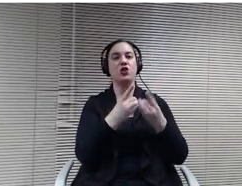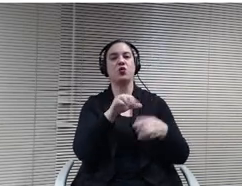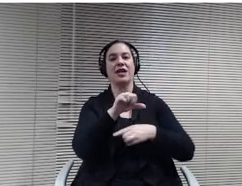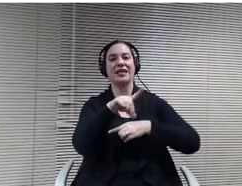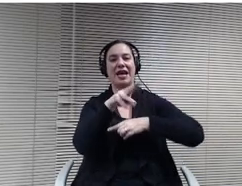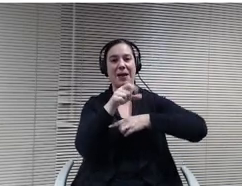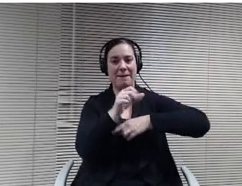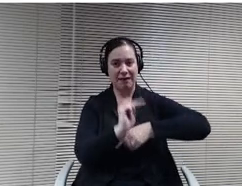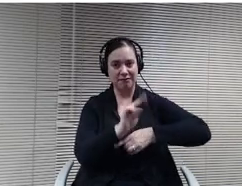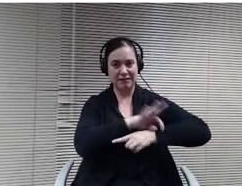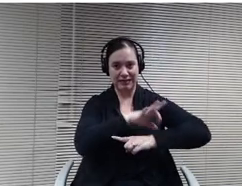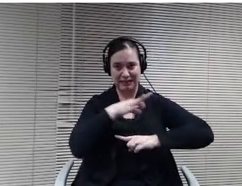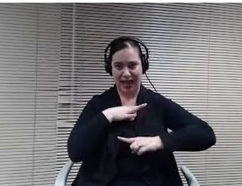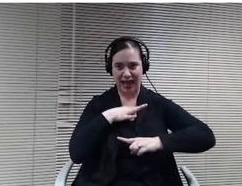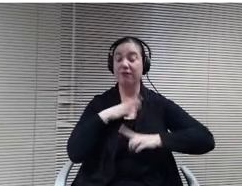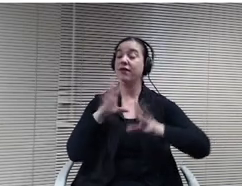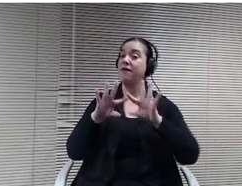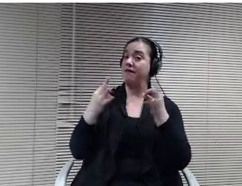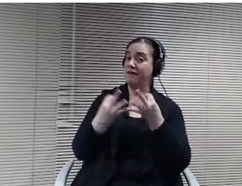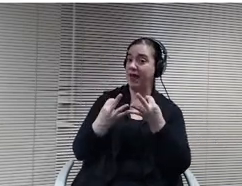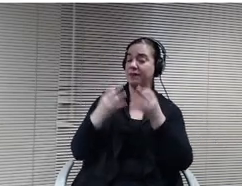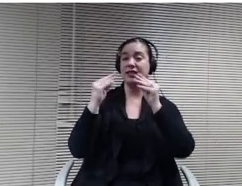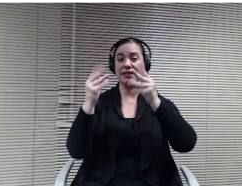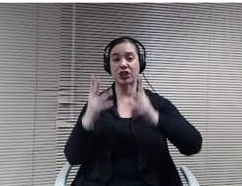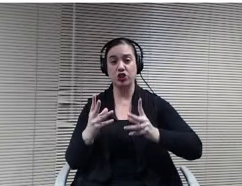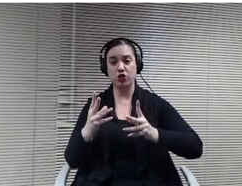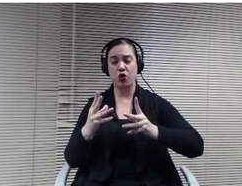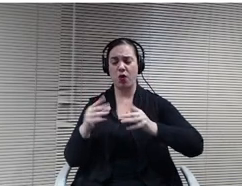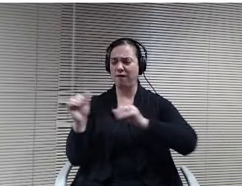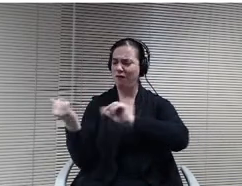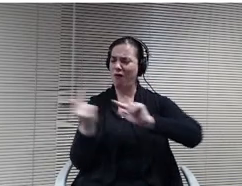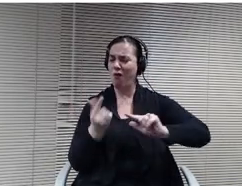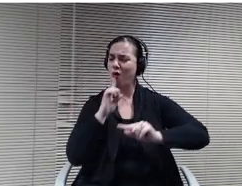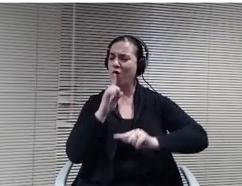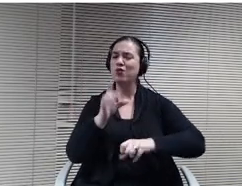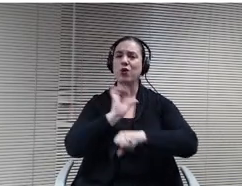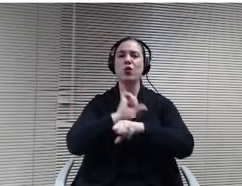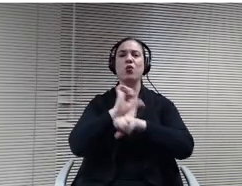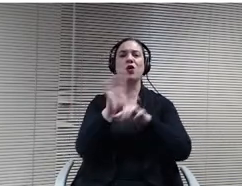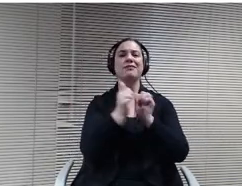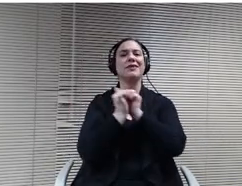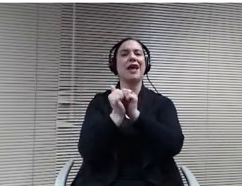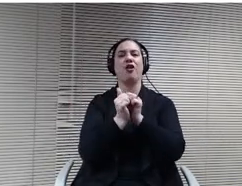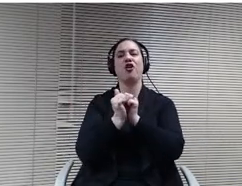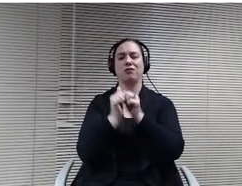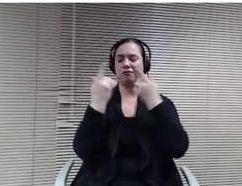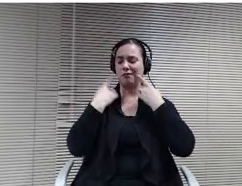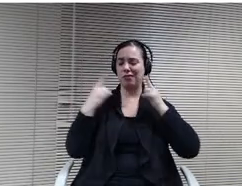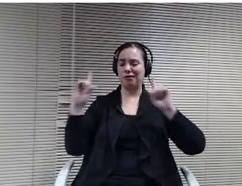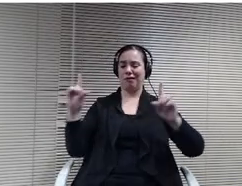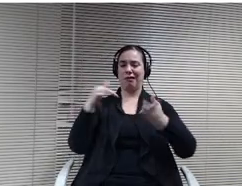families or teachers have all really worked together to pull this off, and then we do have an incredible staff and an